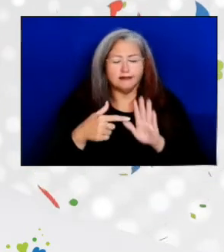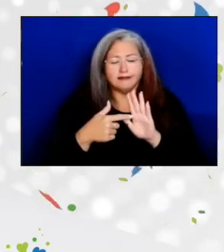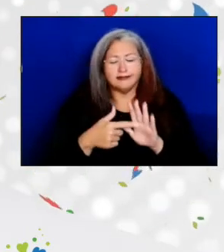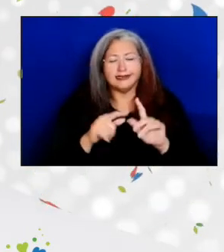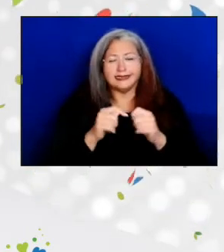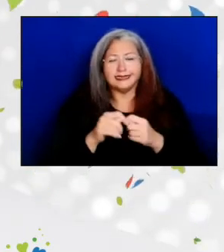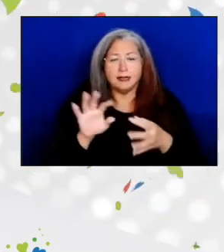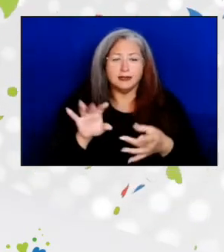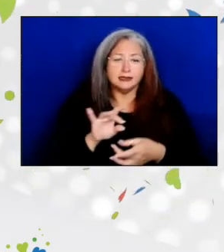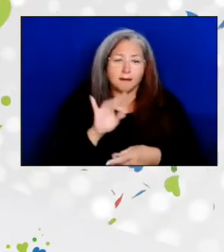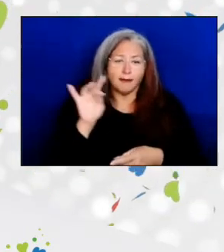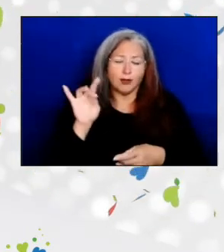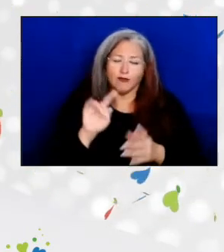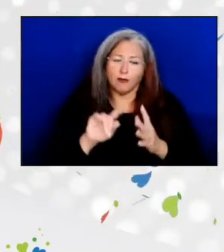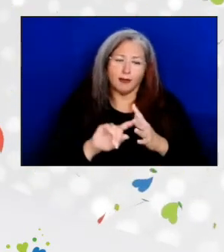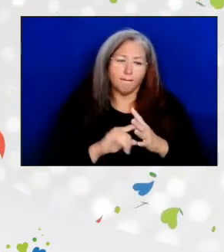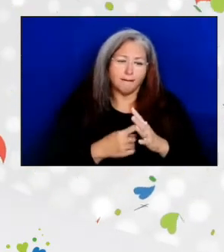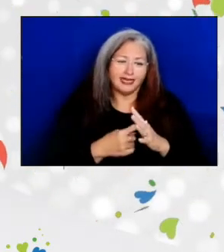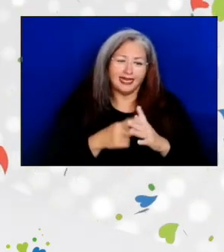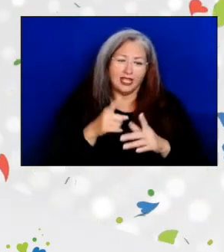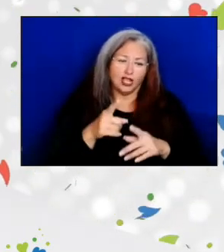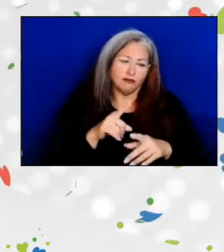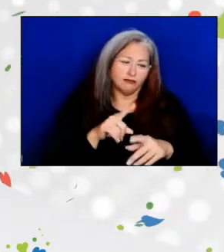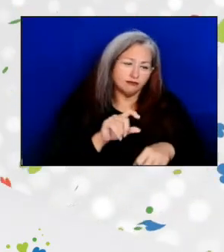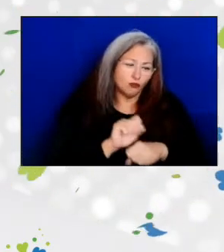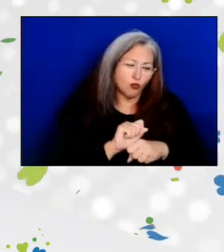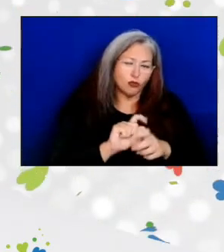from the beginning of her tenure as National Nutritionist.